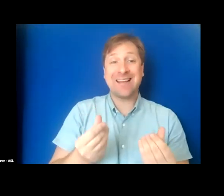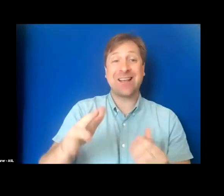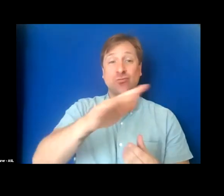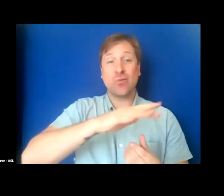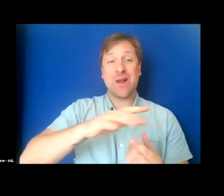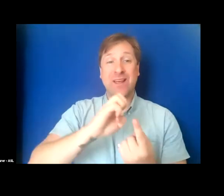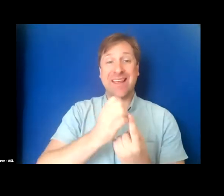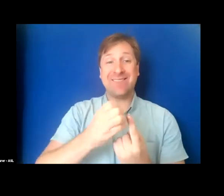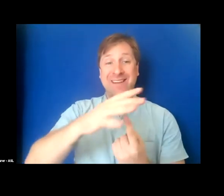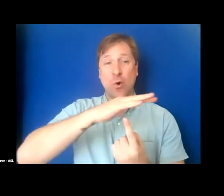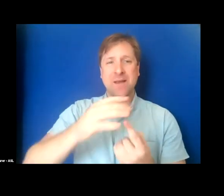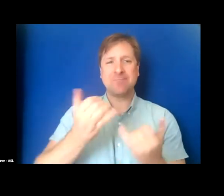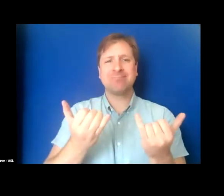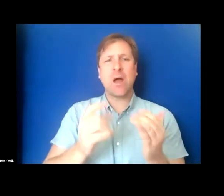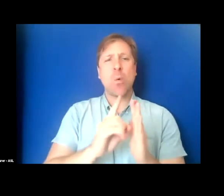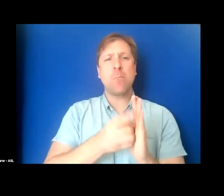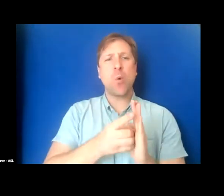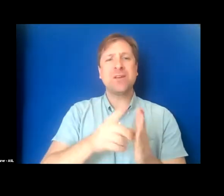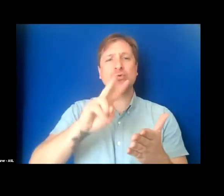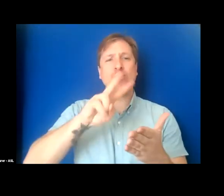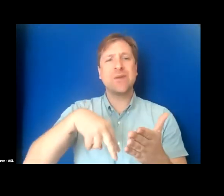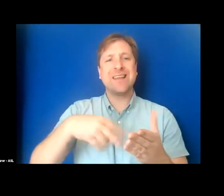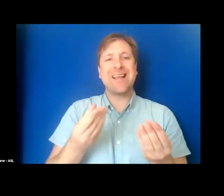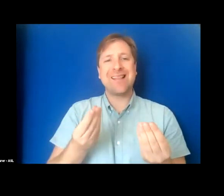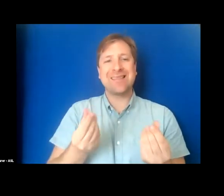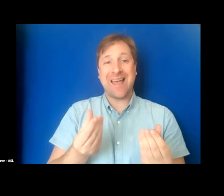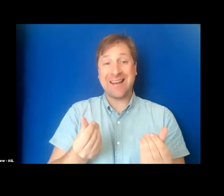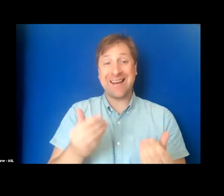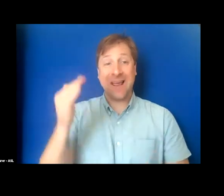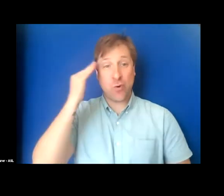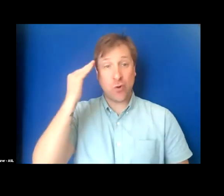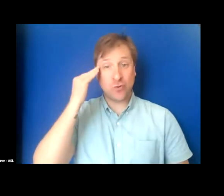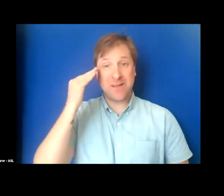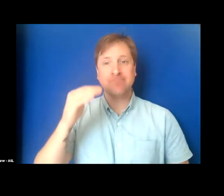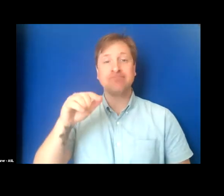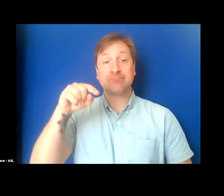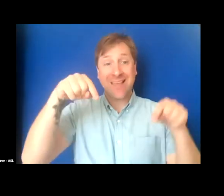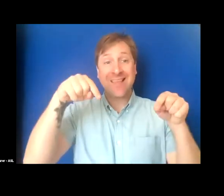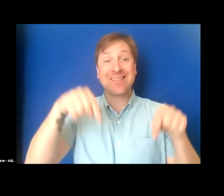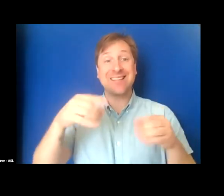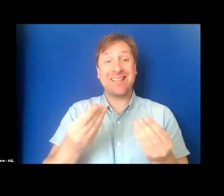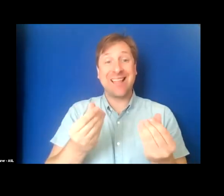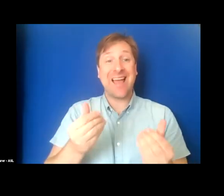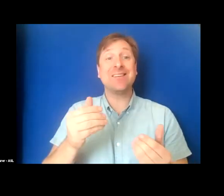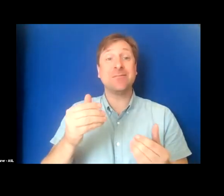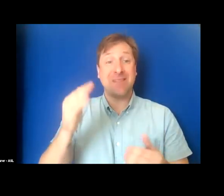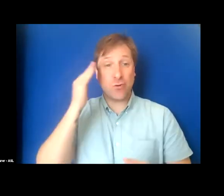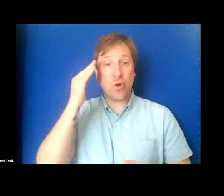I would like to take a moment to read a land acknowledgment. This acknowledgment was jointly crafted with the American Indian Center of Chicago